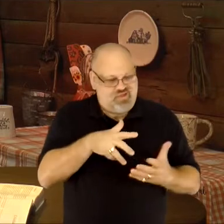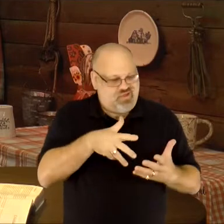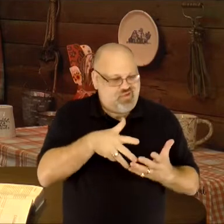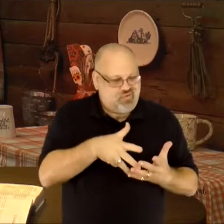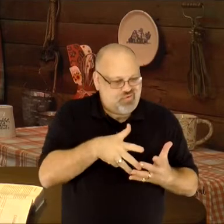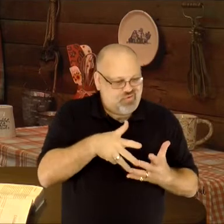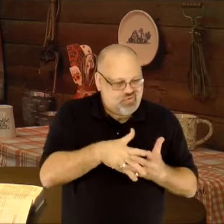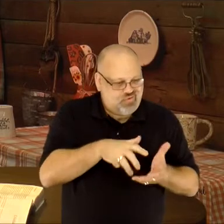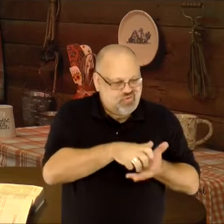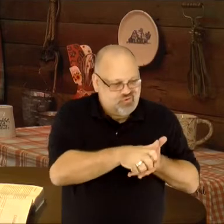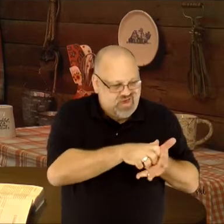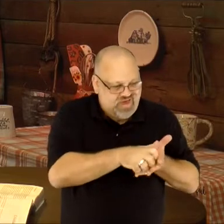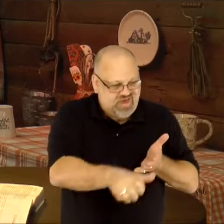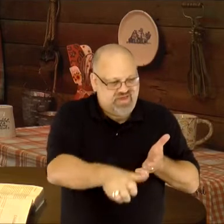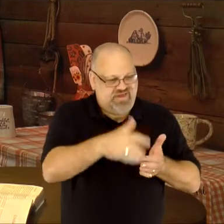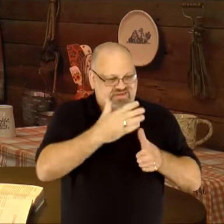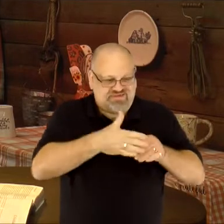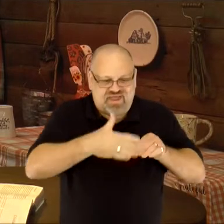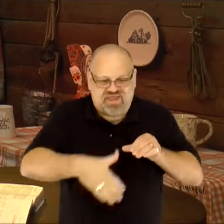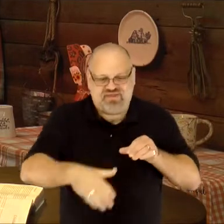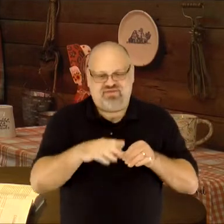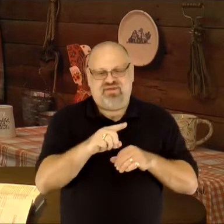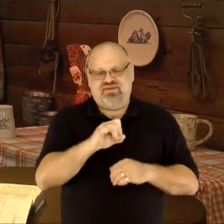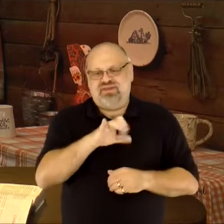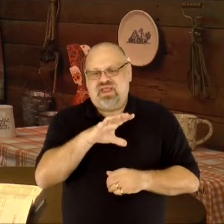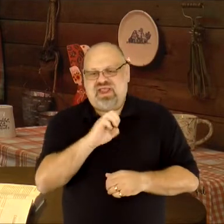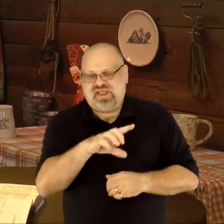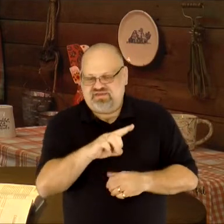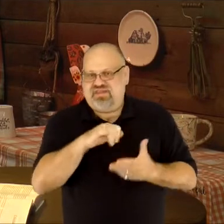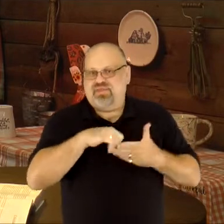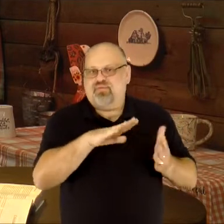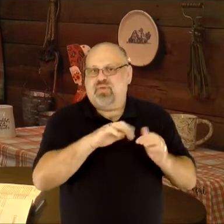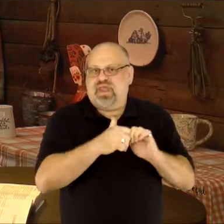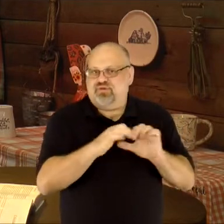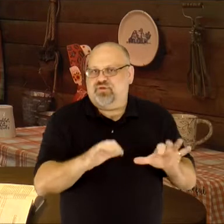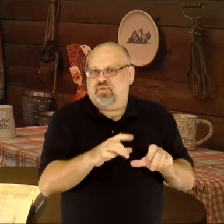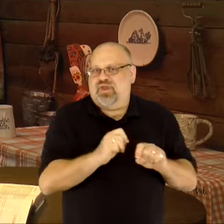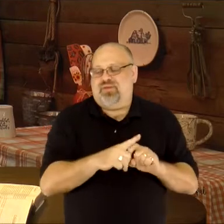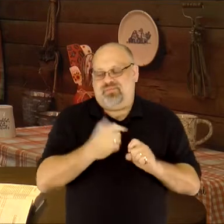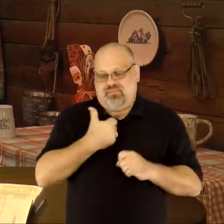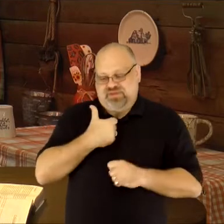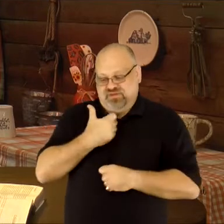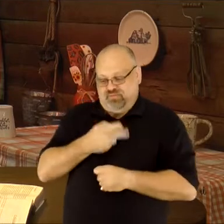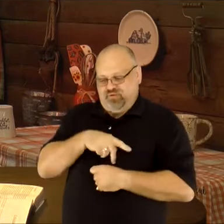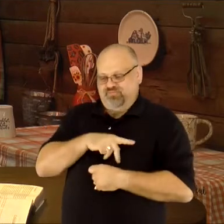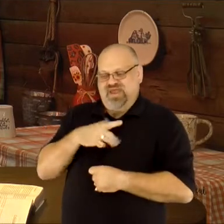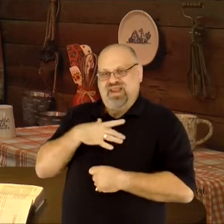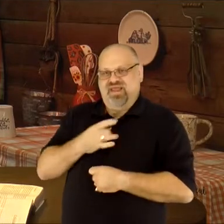it's grated, sliced, or diced–is the way to go. Personally, I like to throw on a bit of blue